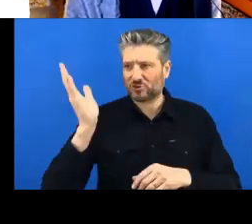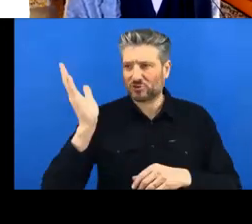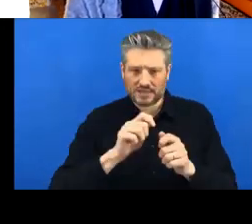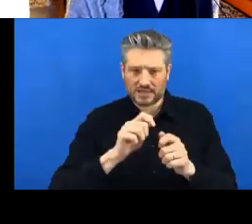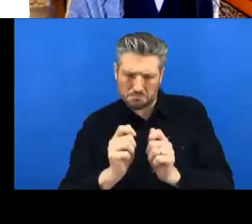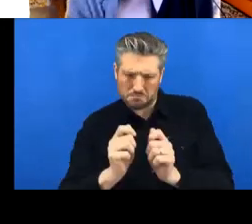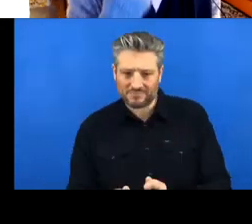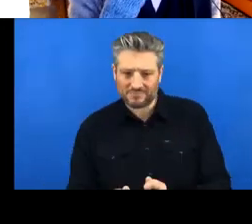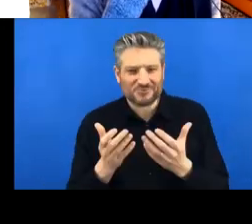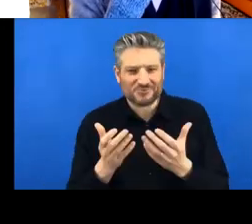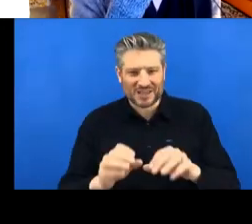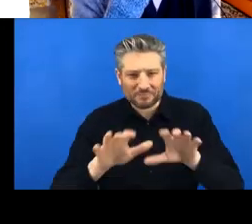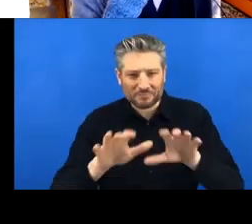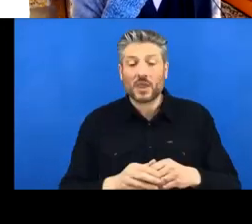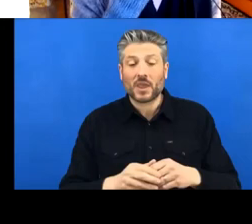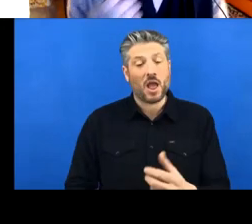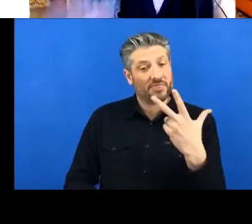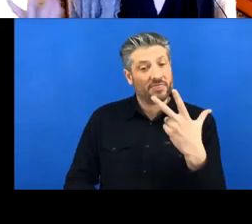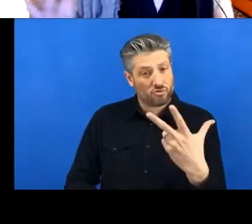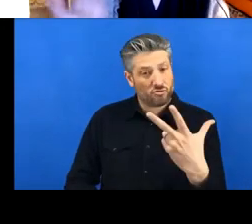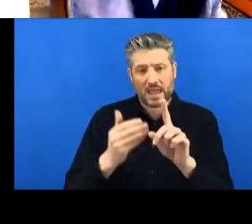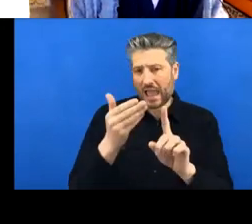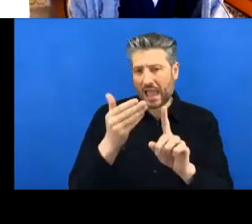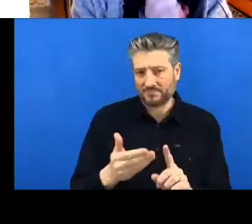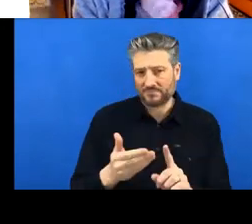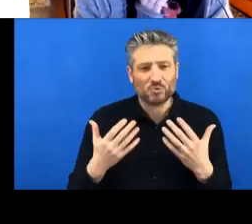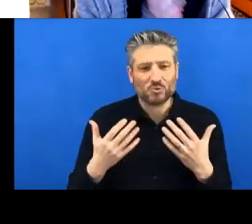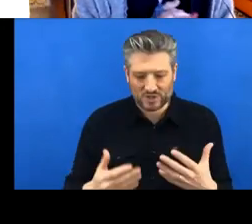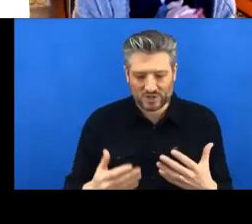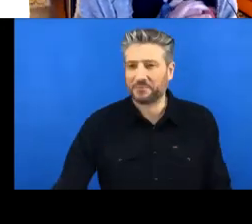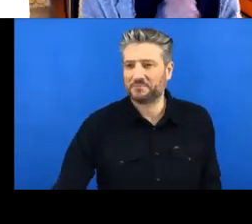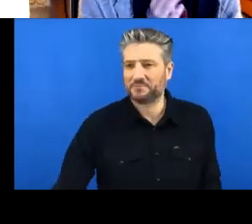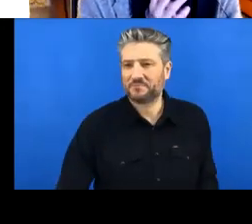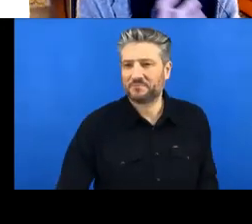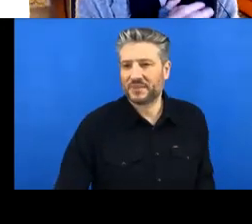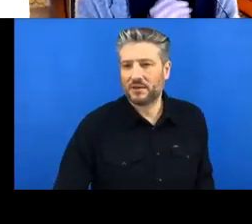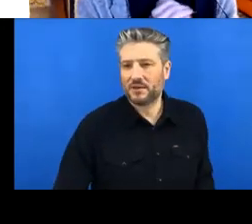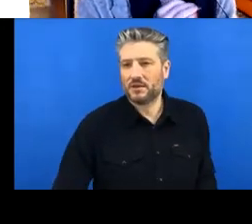Firstly, convince you that you should care about version control, secondly to give you a basic